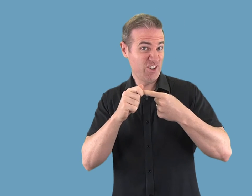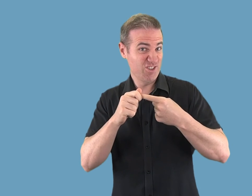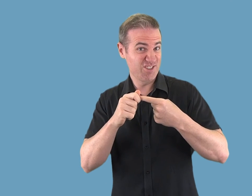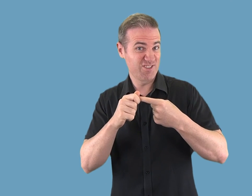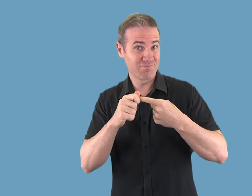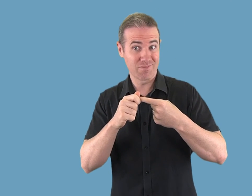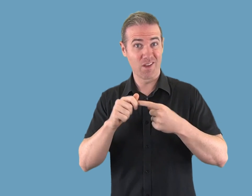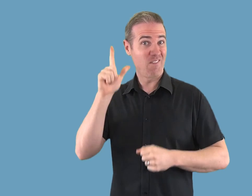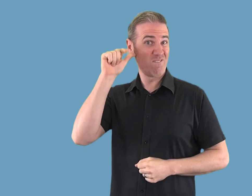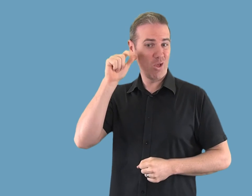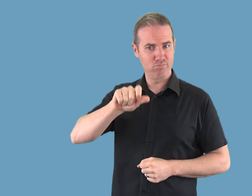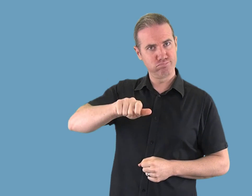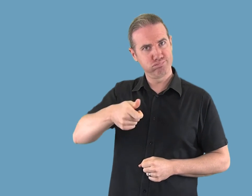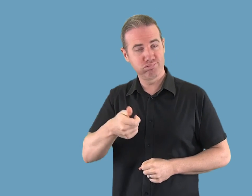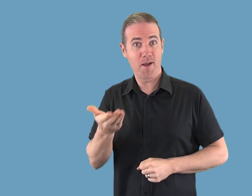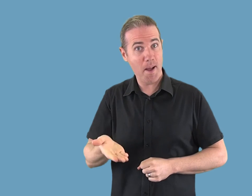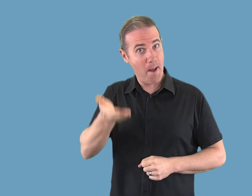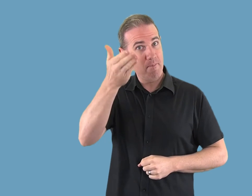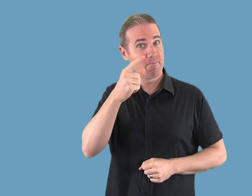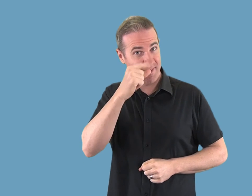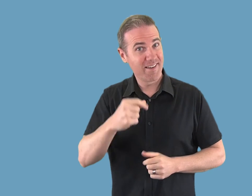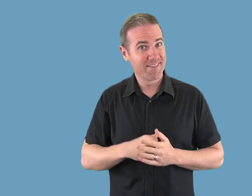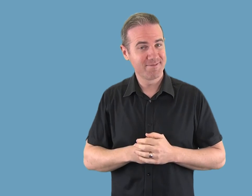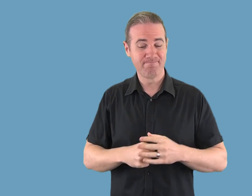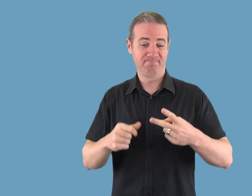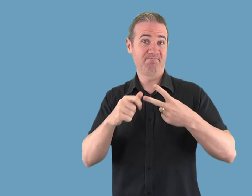Adjustable volume control